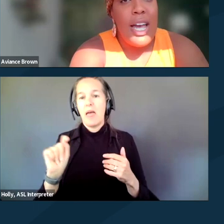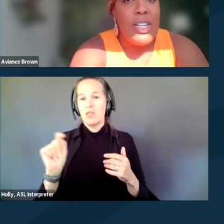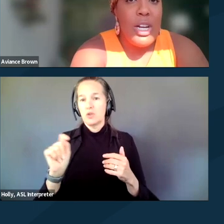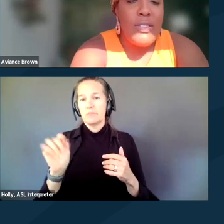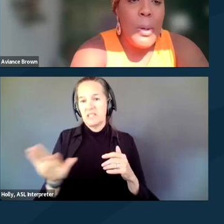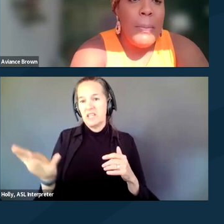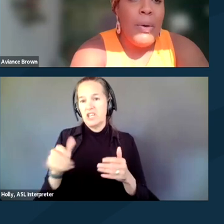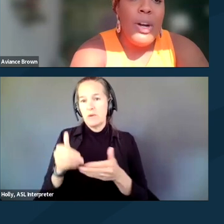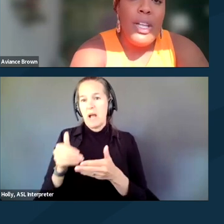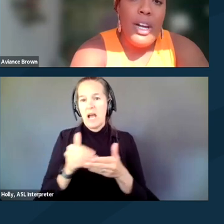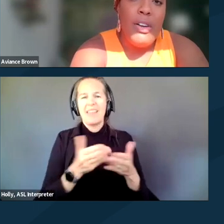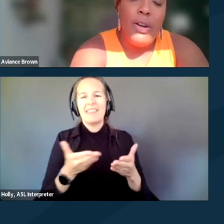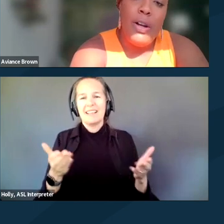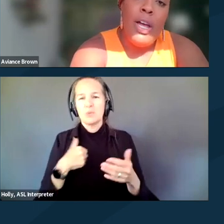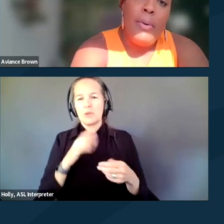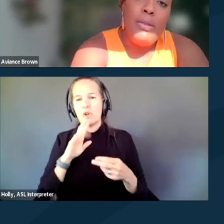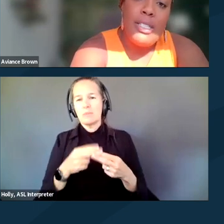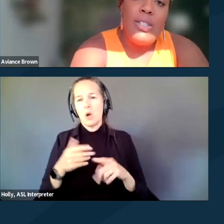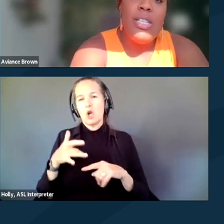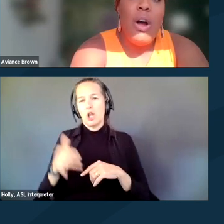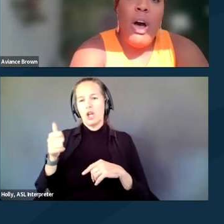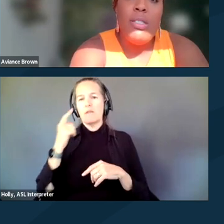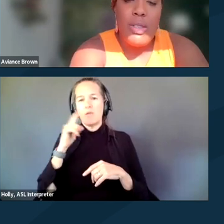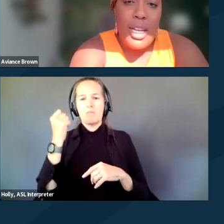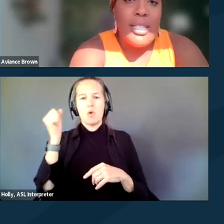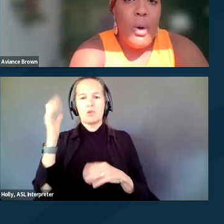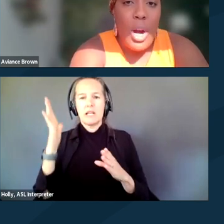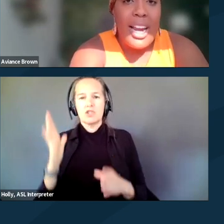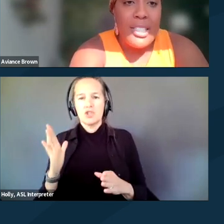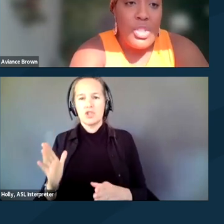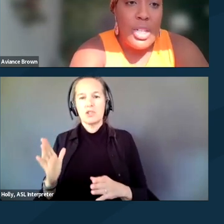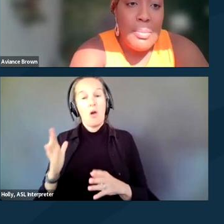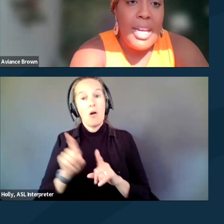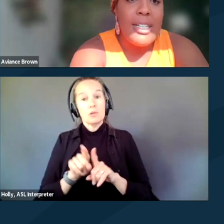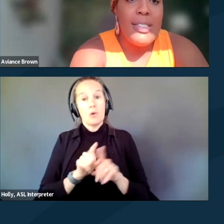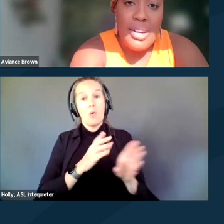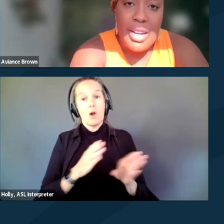at DREDF spoke about earlier for protestors, these are also things that organizers should be considering.